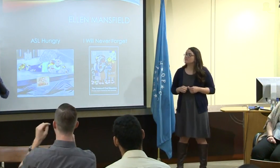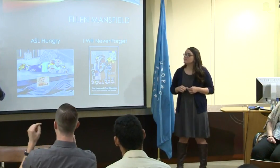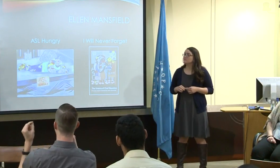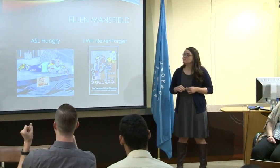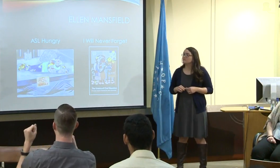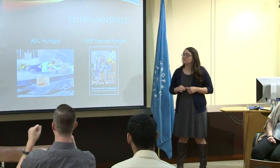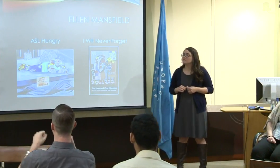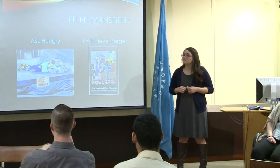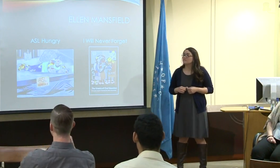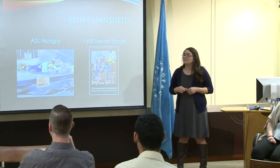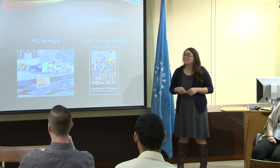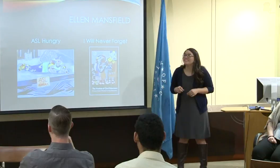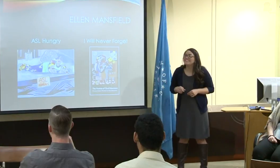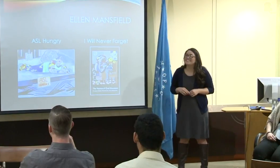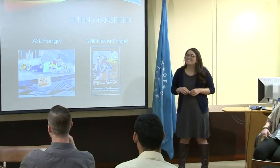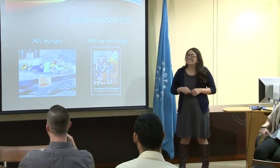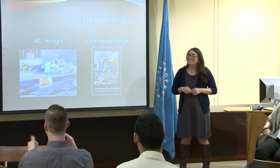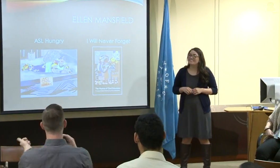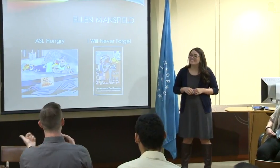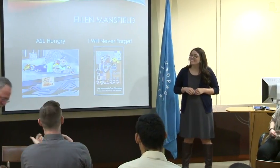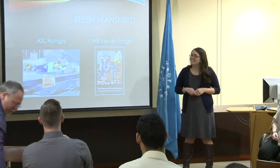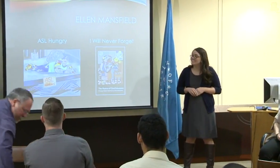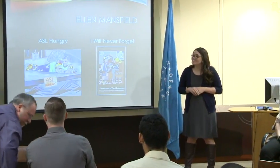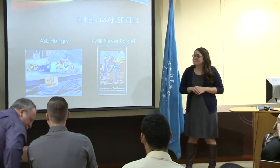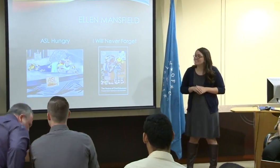Hello, everyone. My name is Lacorum [phonetic],